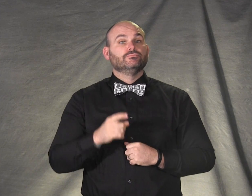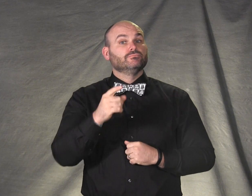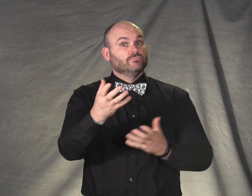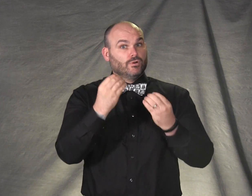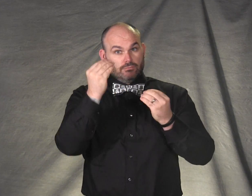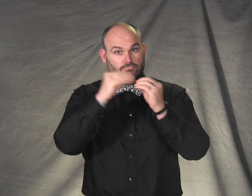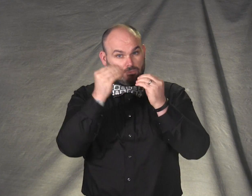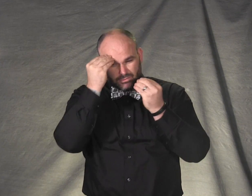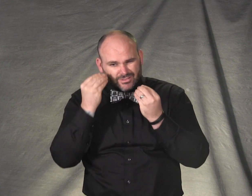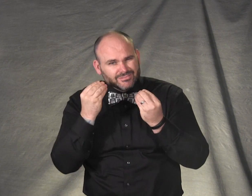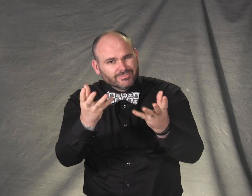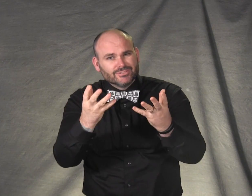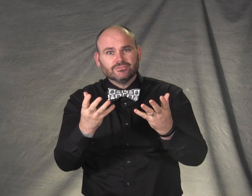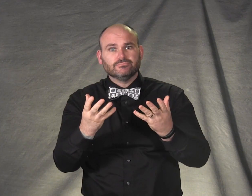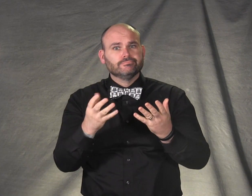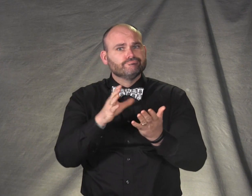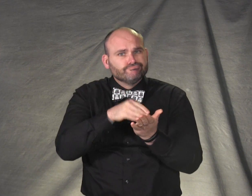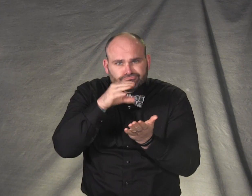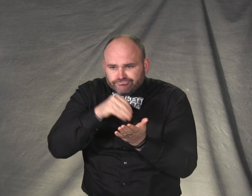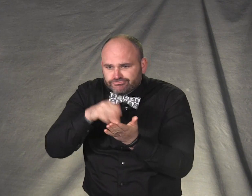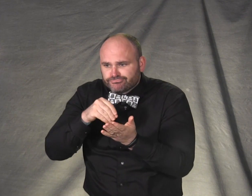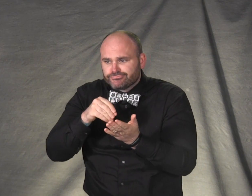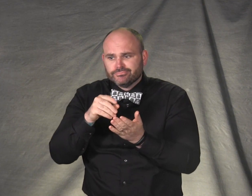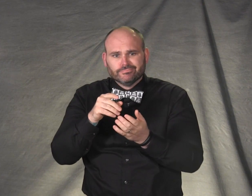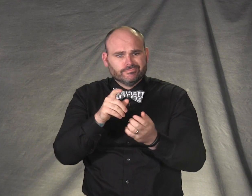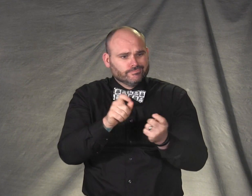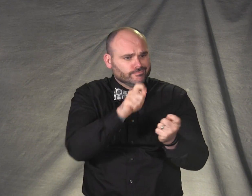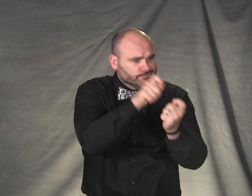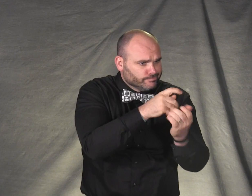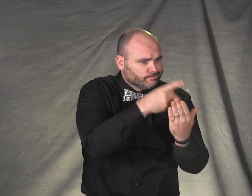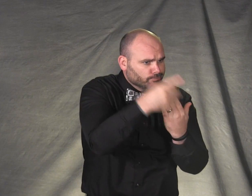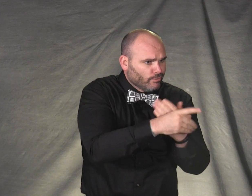To find out more about Connect 700